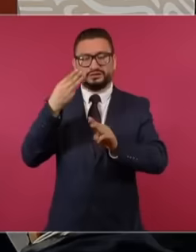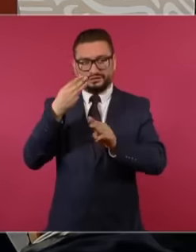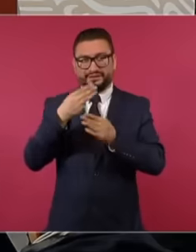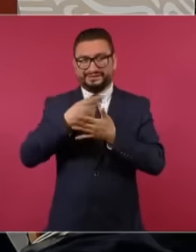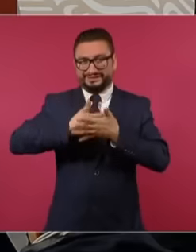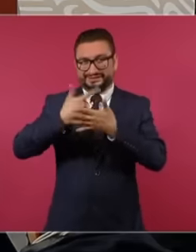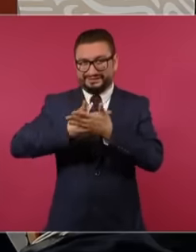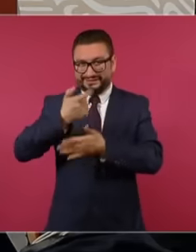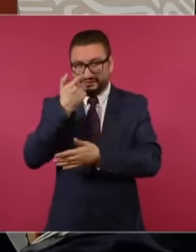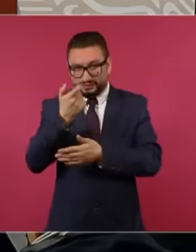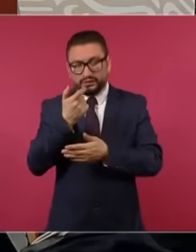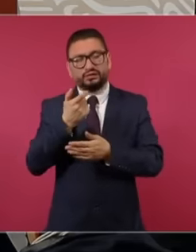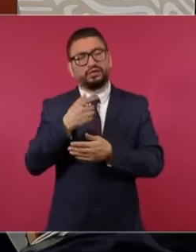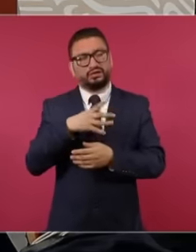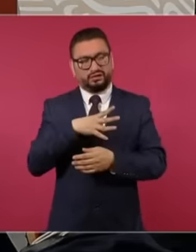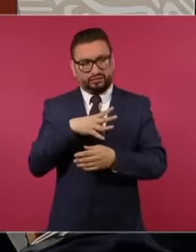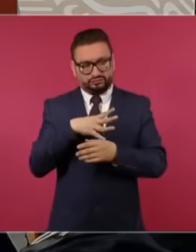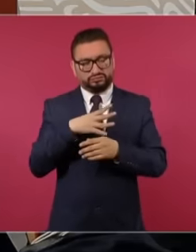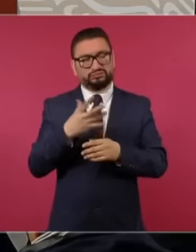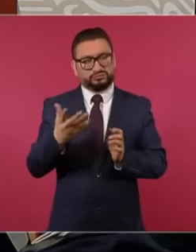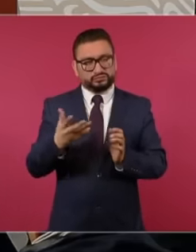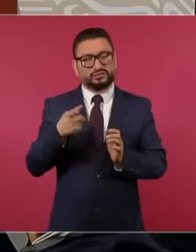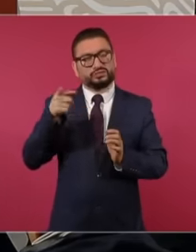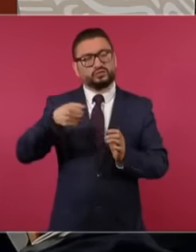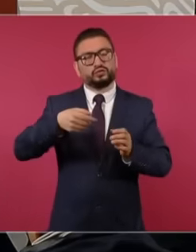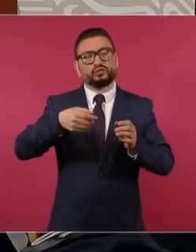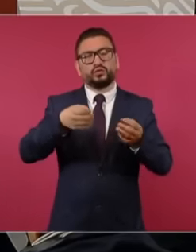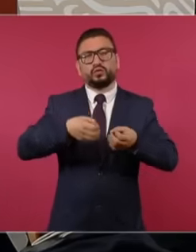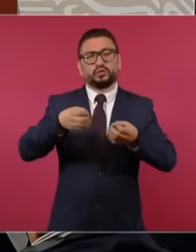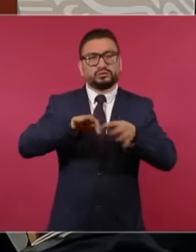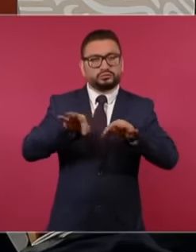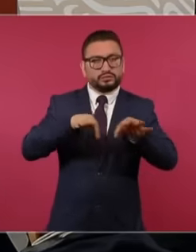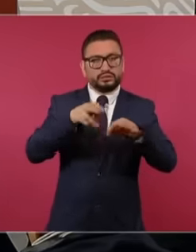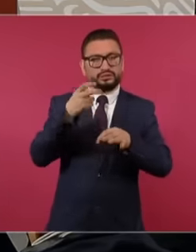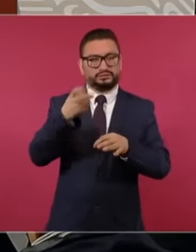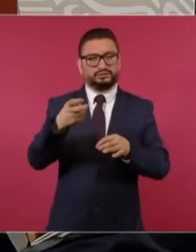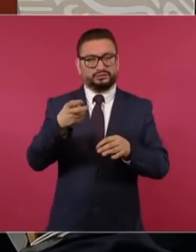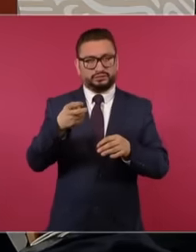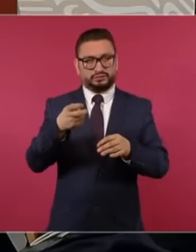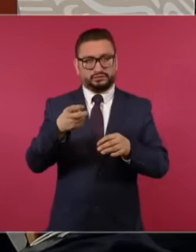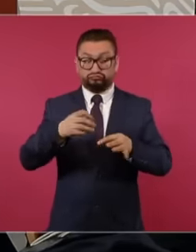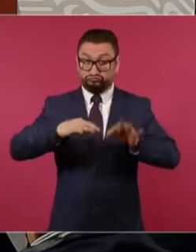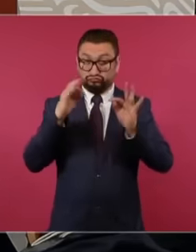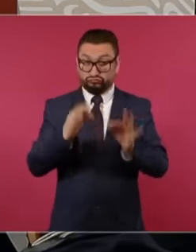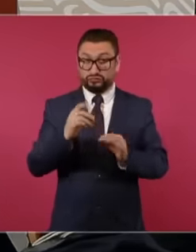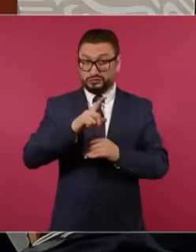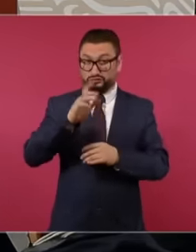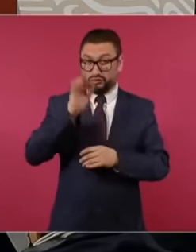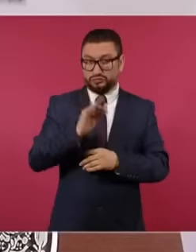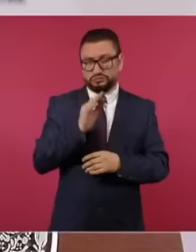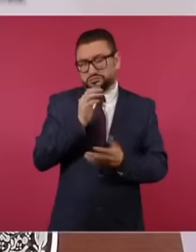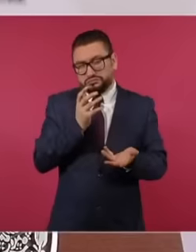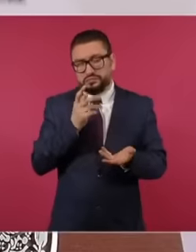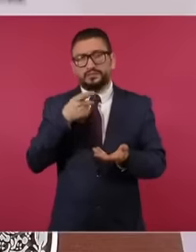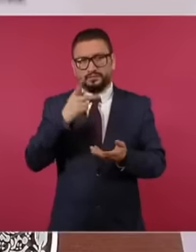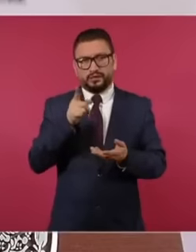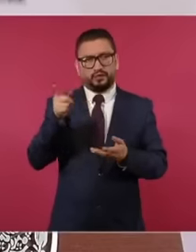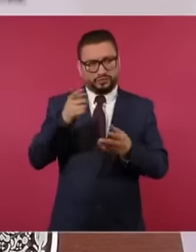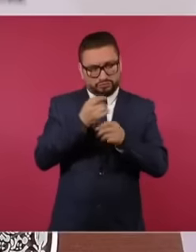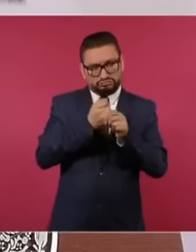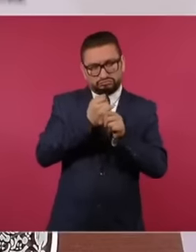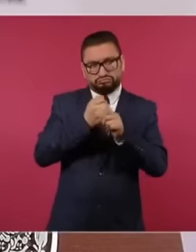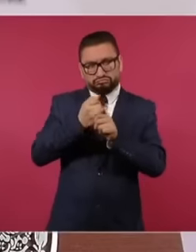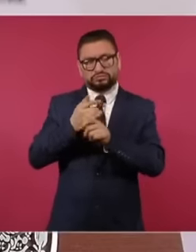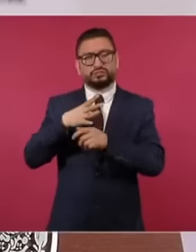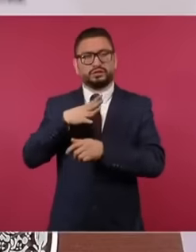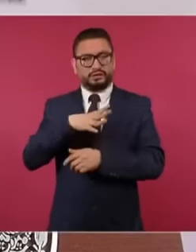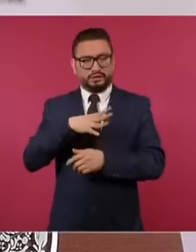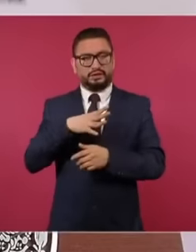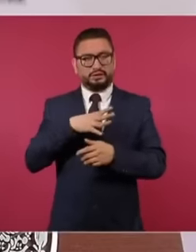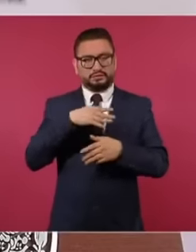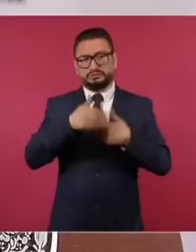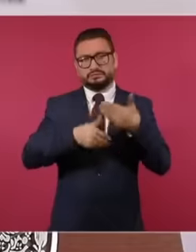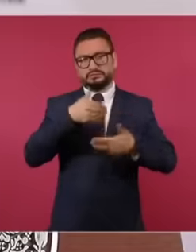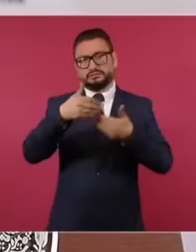that operates, does not operate as well as we would like. But if it does operate, later we will talk about an